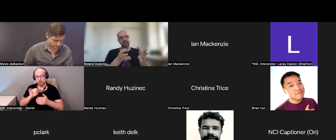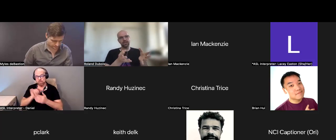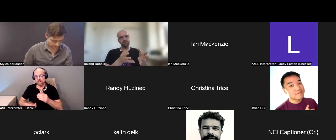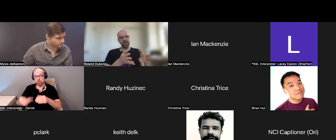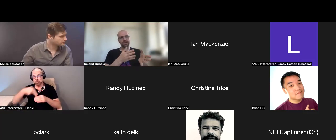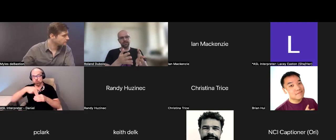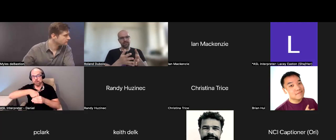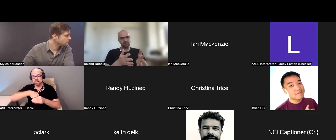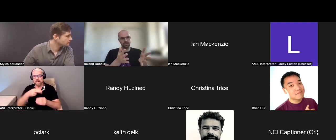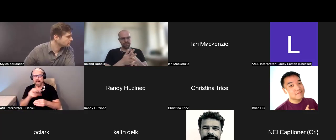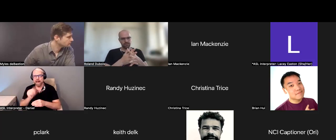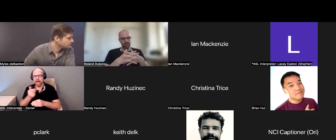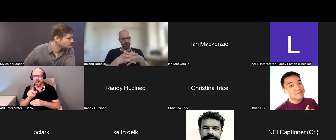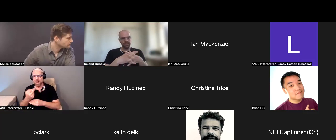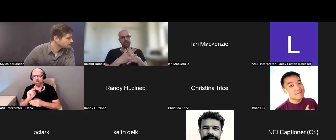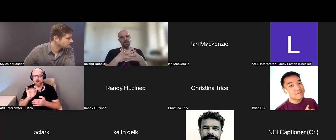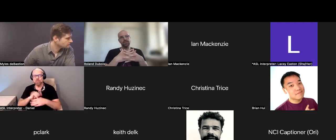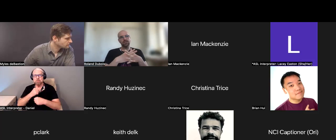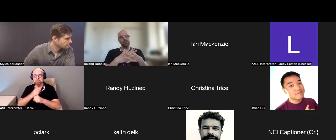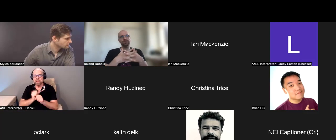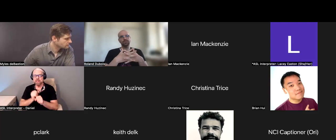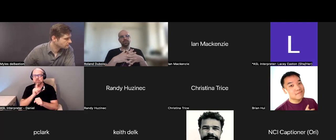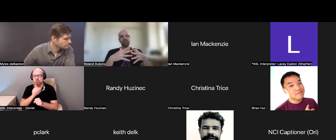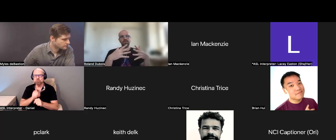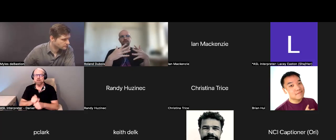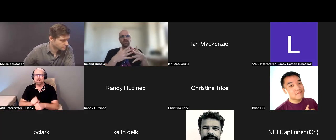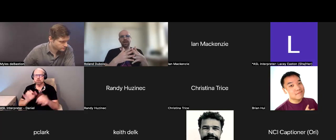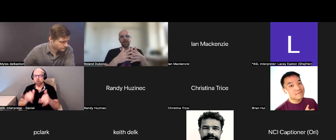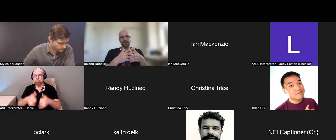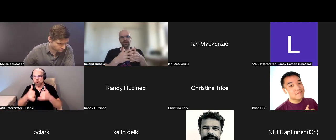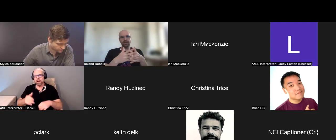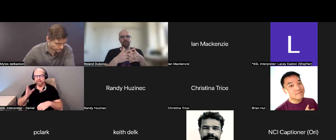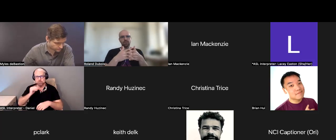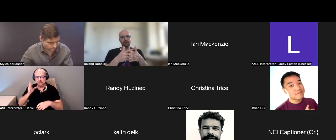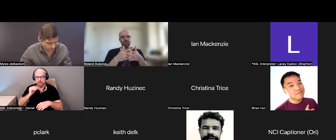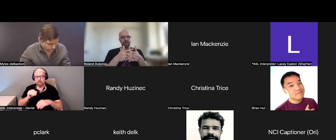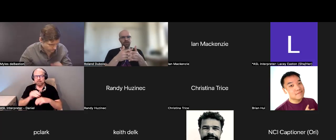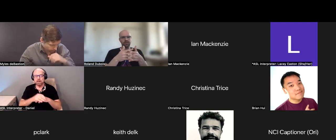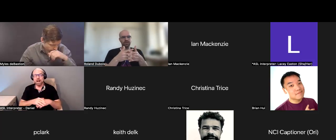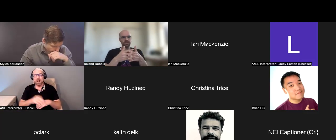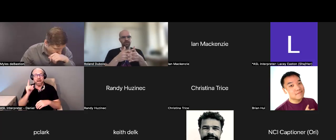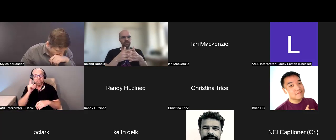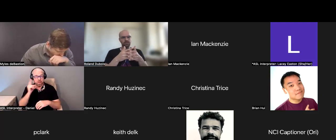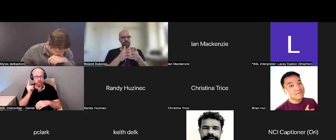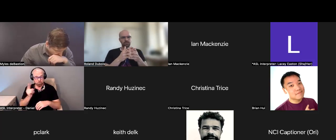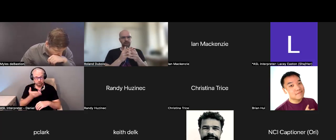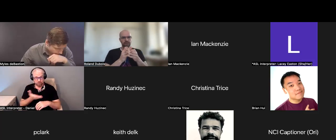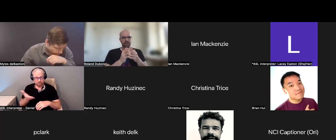to make that such a rich experience. So I think that one of the things we can think